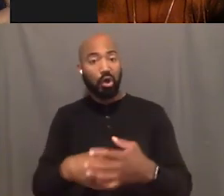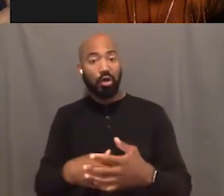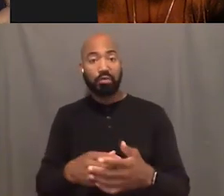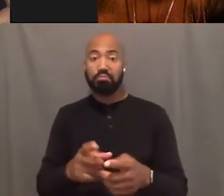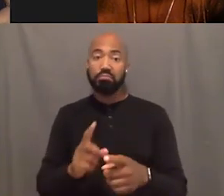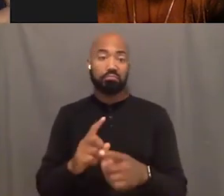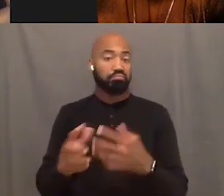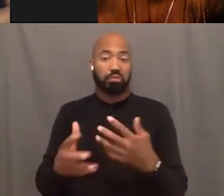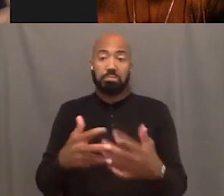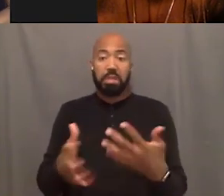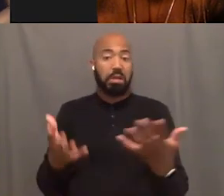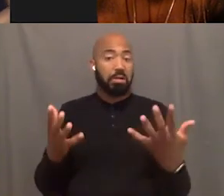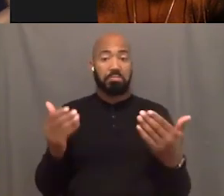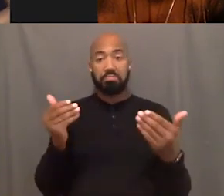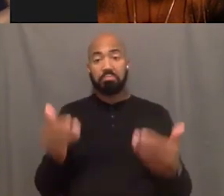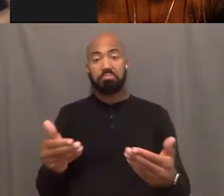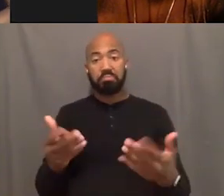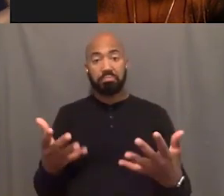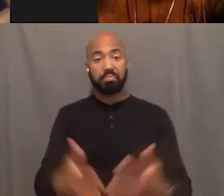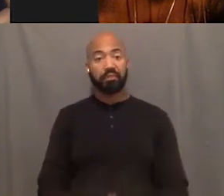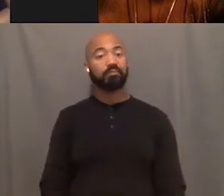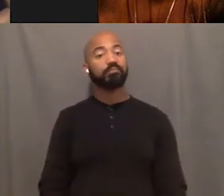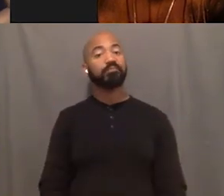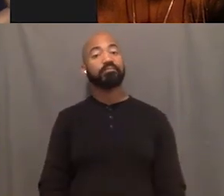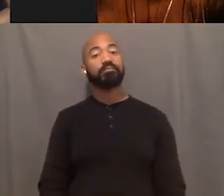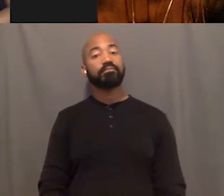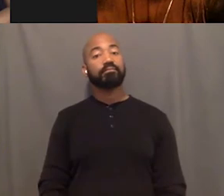No. I love it. I love it.